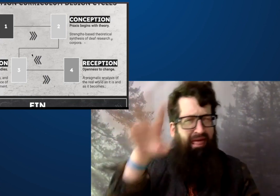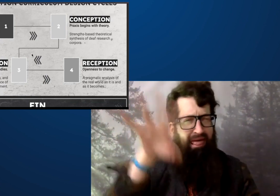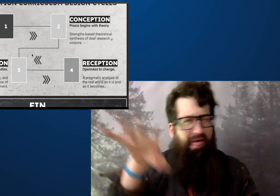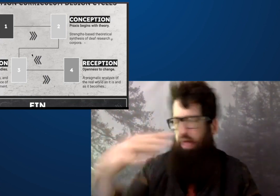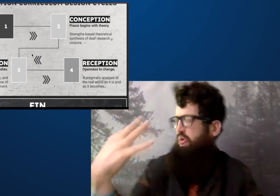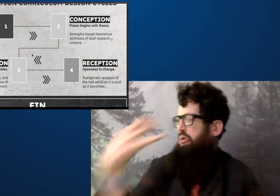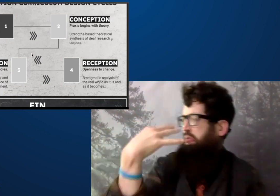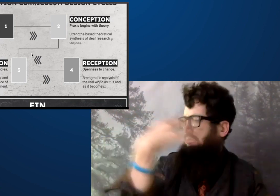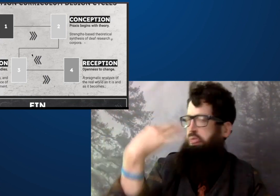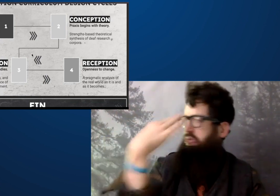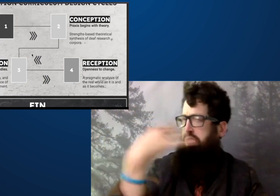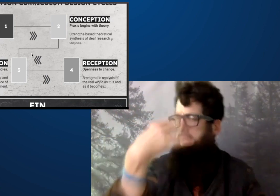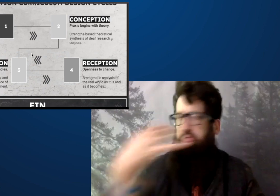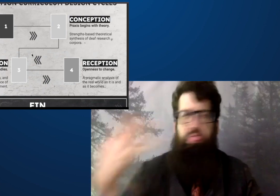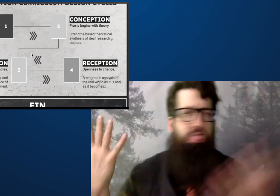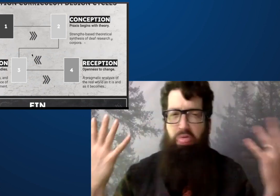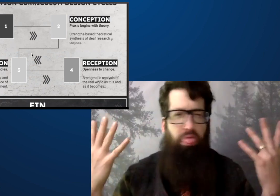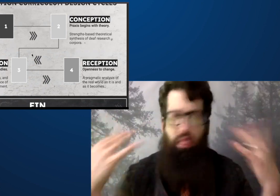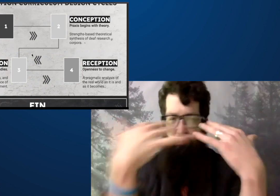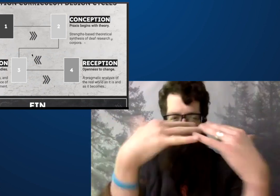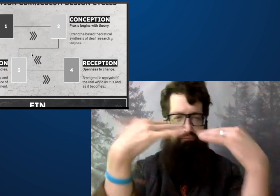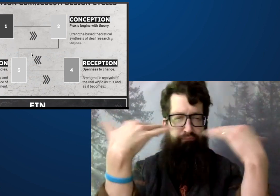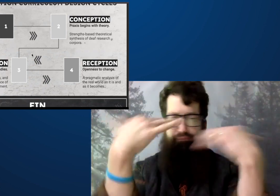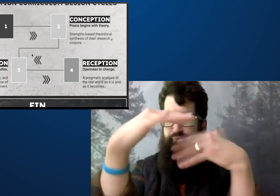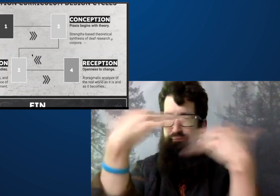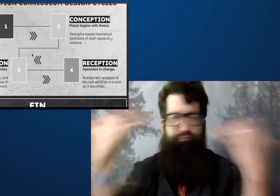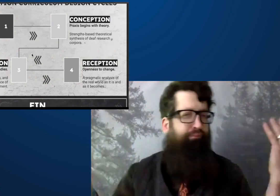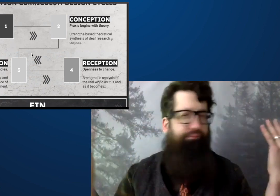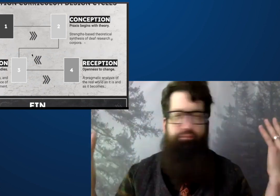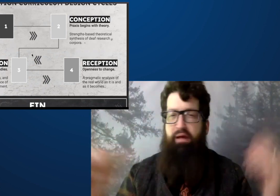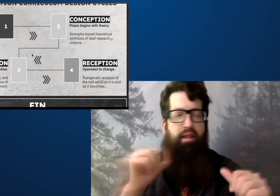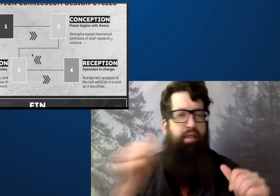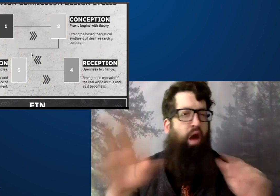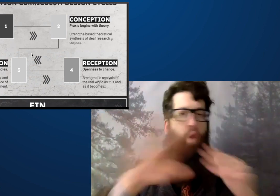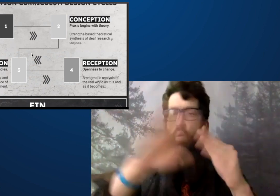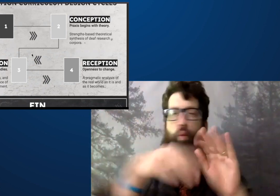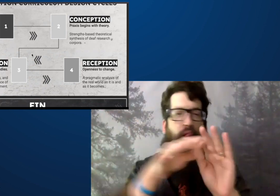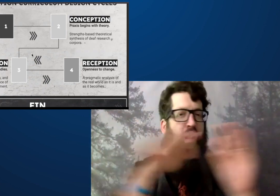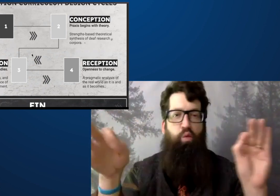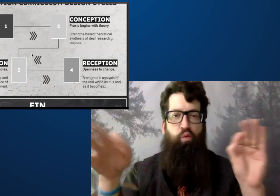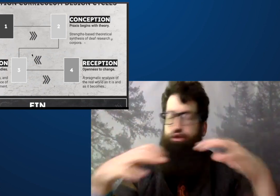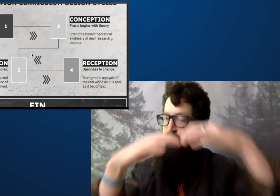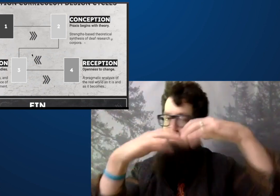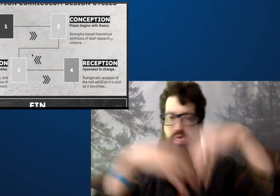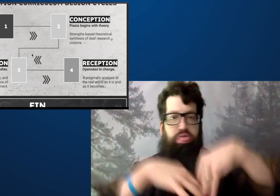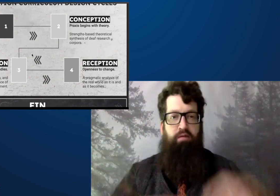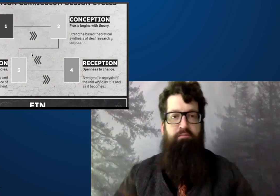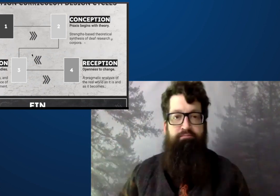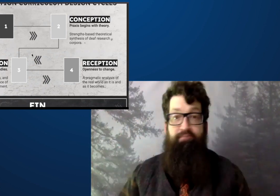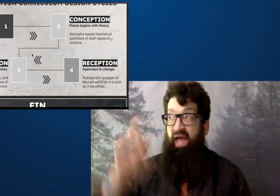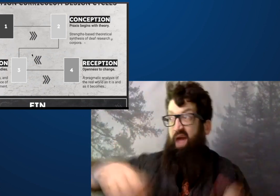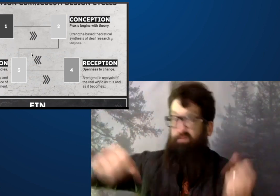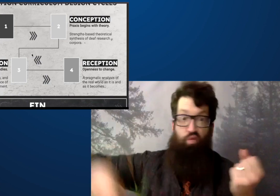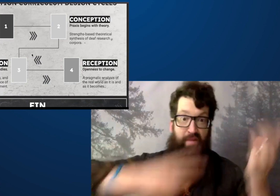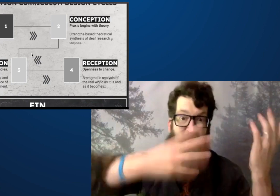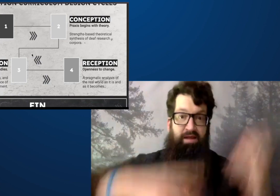but finger spelling every single word and having to watch that did not work.